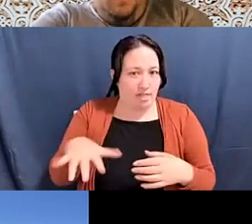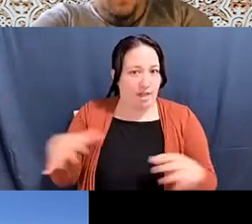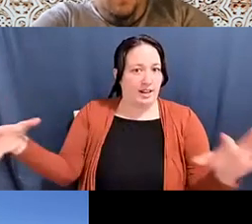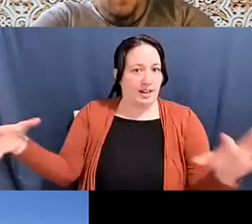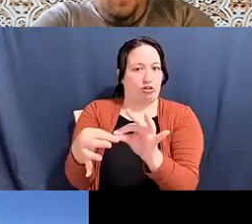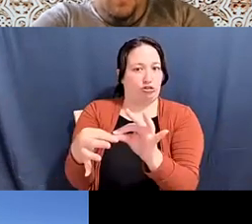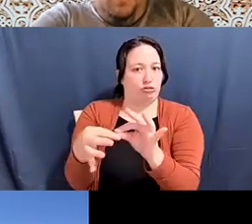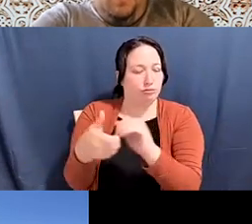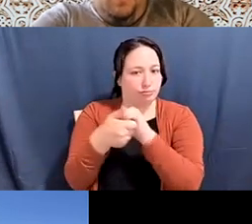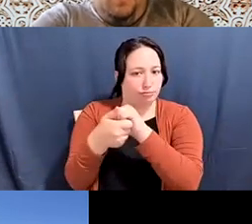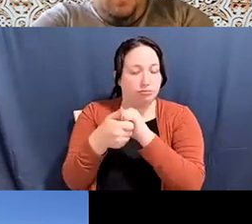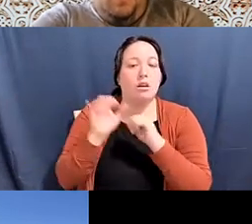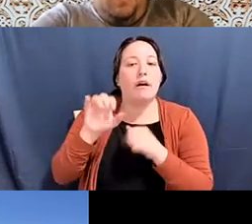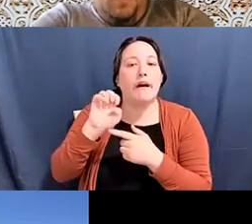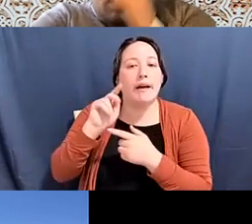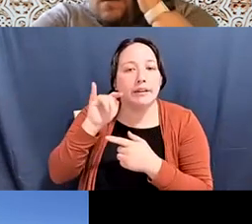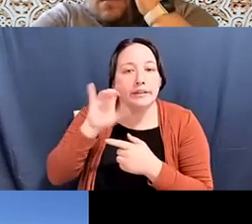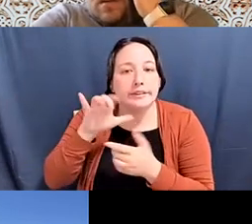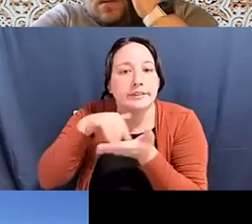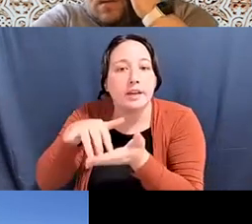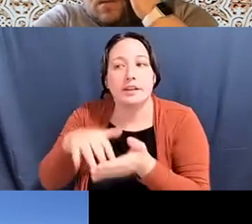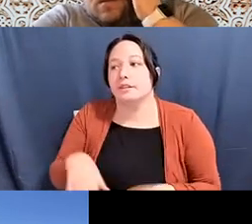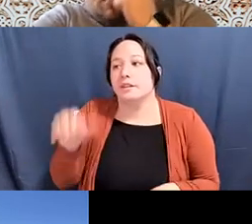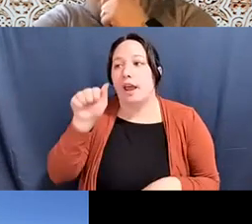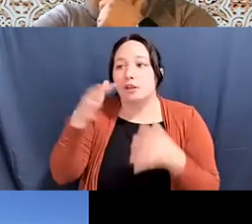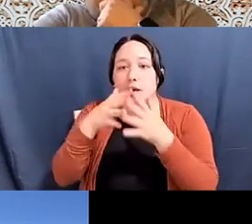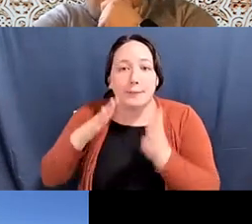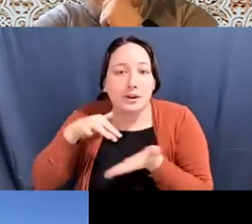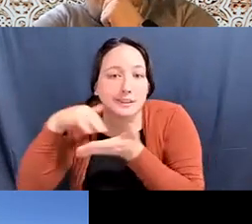Katherine Lee: Ethnic Studies, Asian American Studies often is now seen as kind of like a...